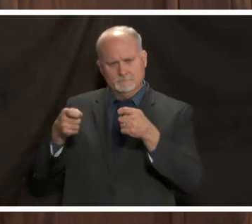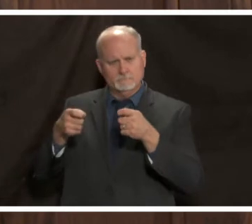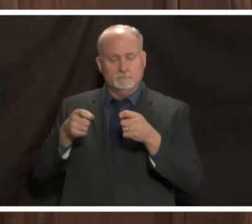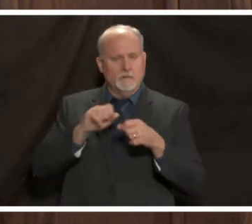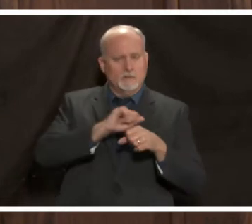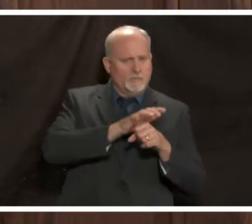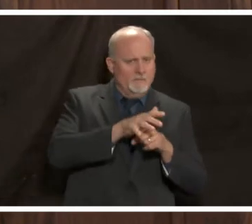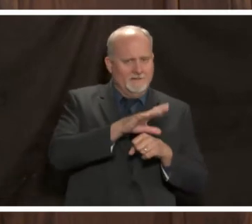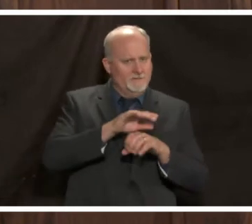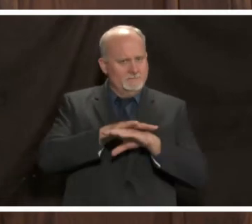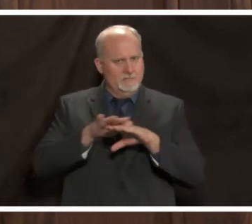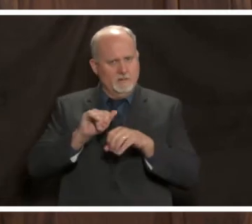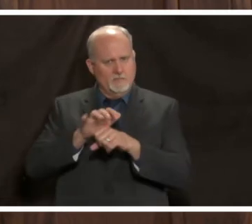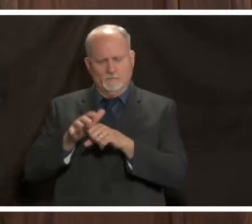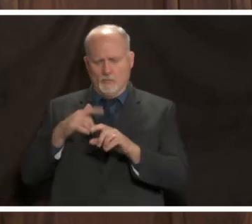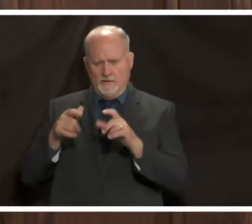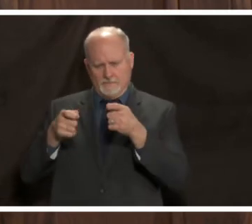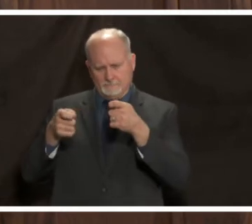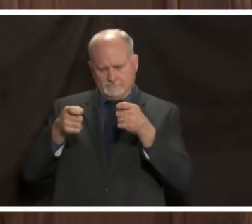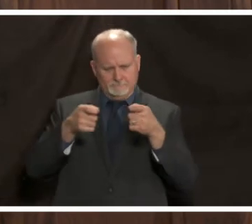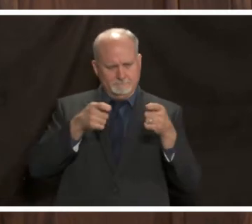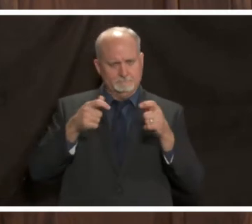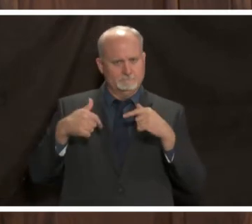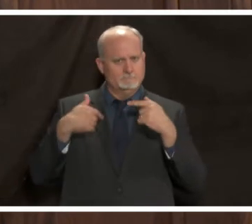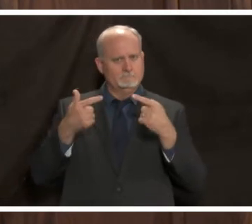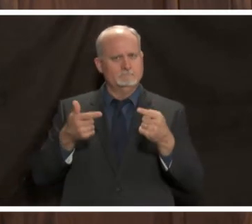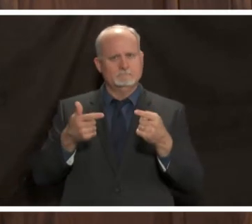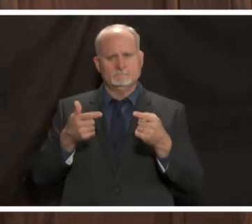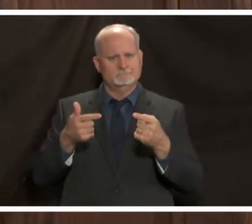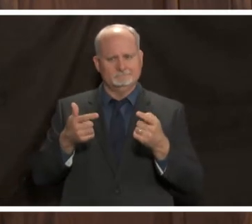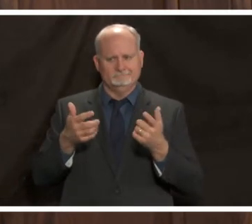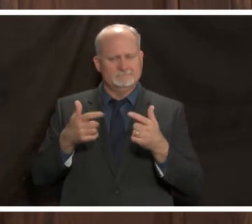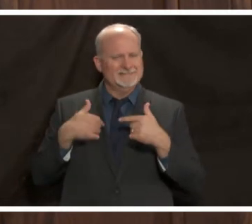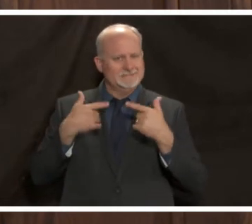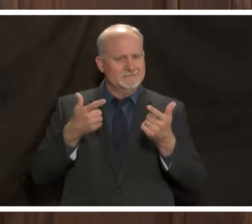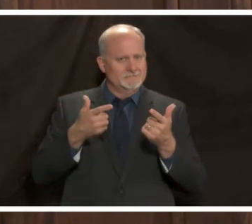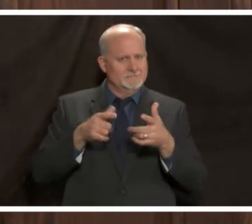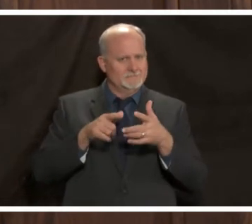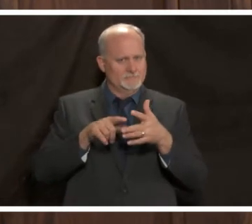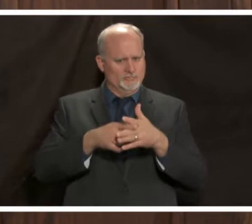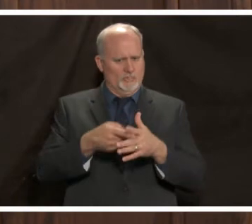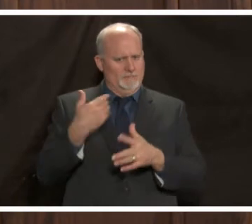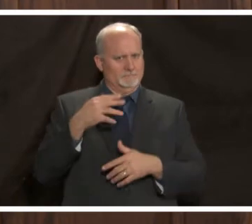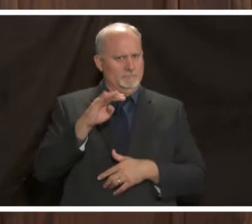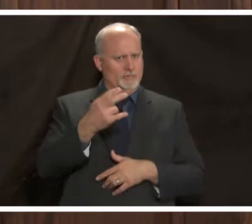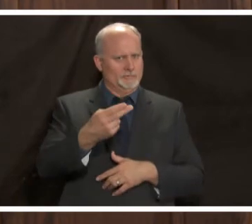that we've managed very tightly and just had to do ever since this began we do have different